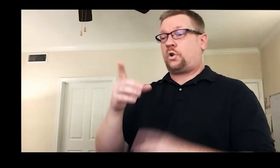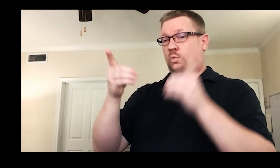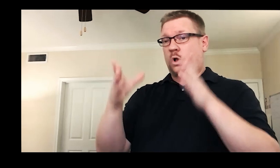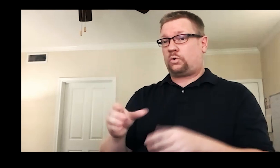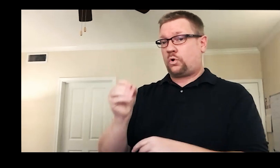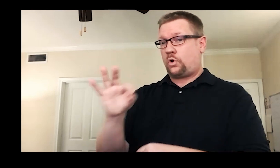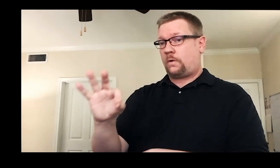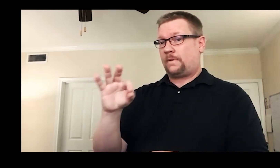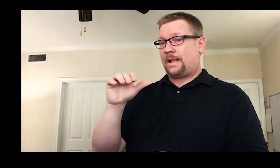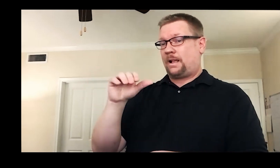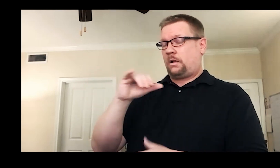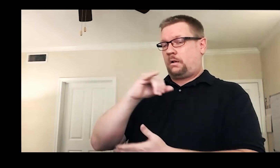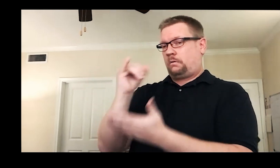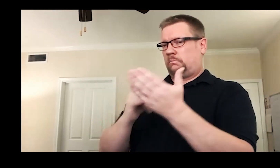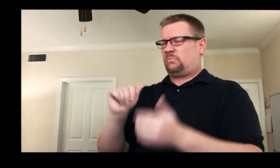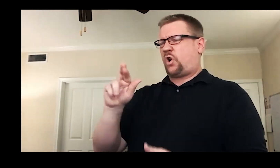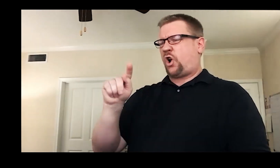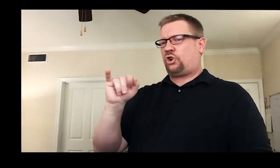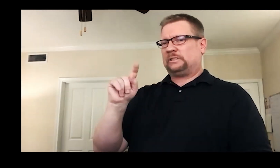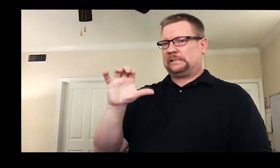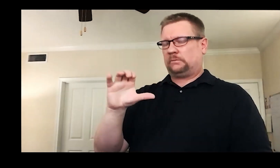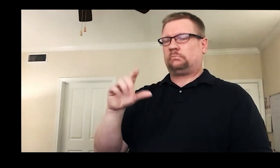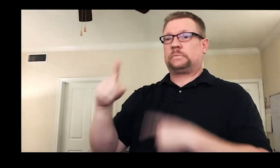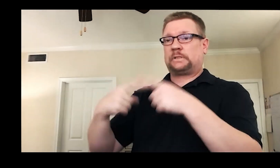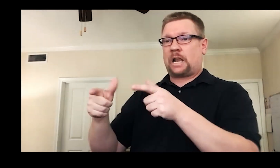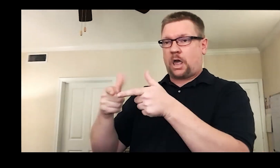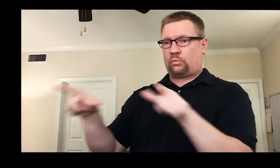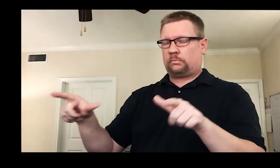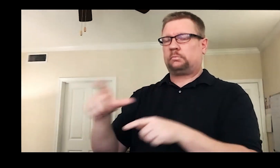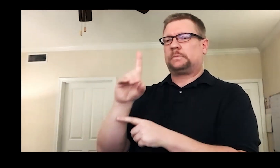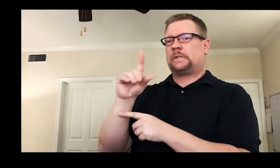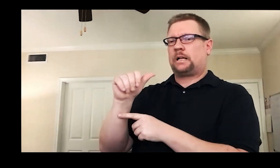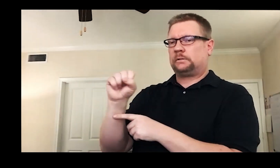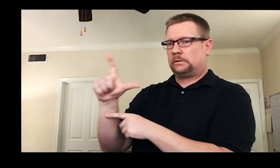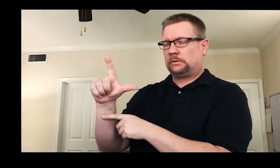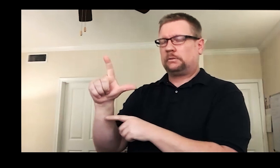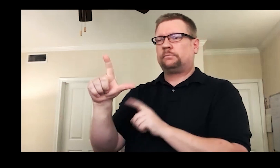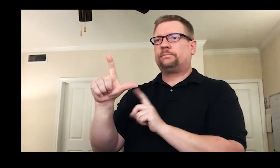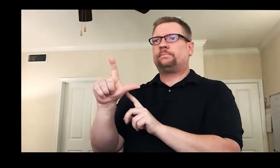Director of Artistic Sign Language, otherwise known as DASL